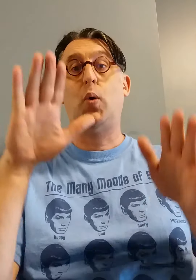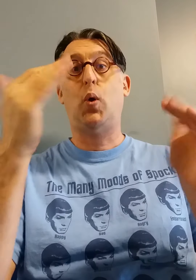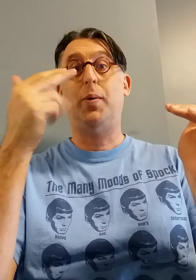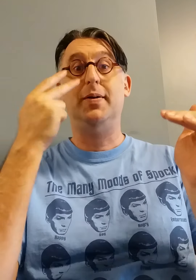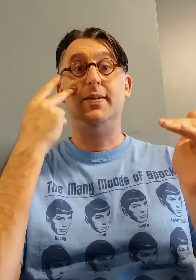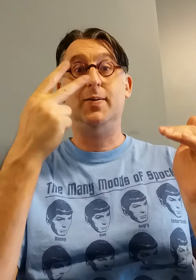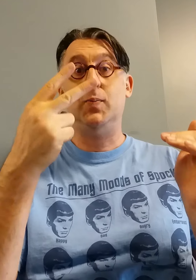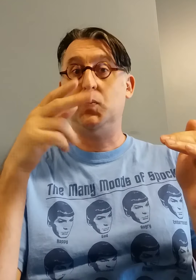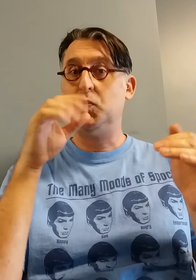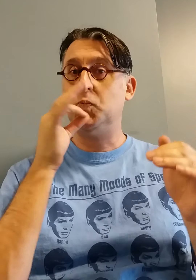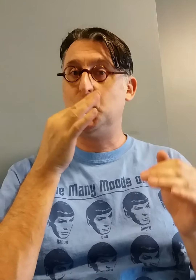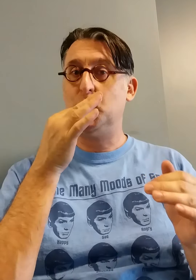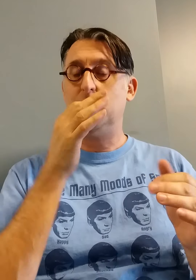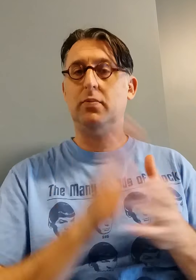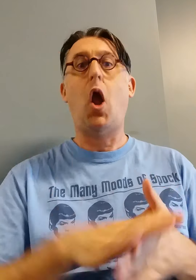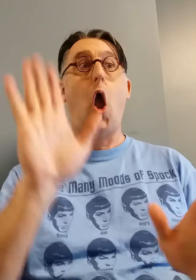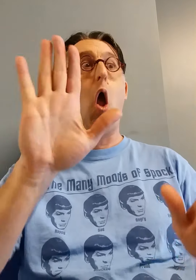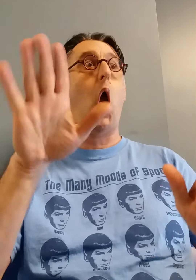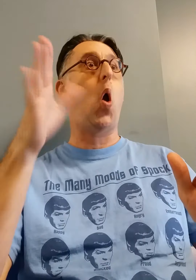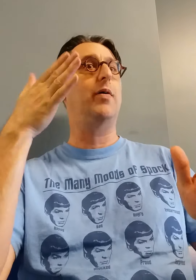Hope to see you soon...